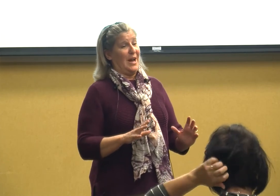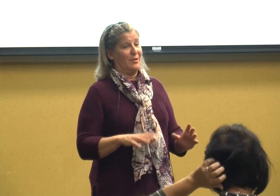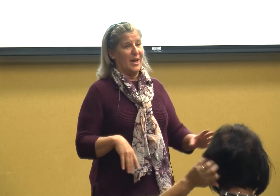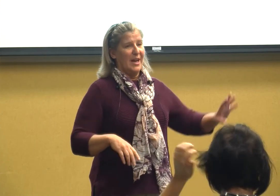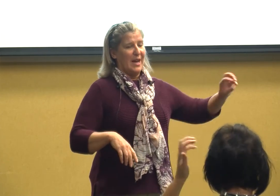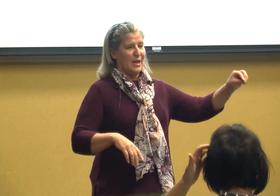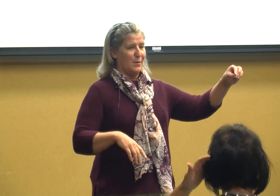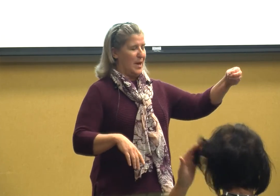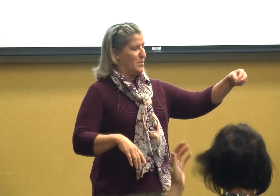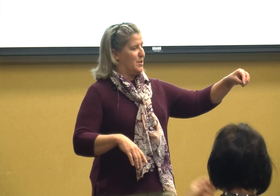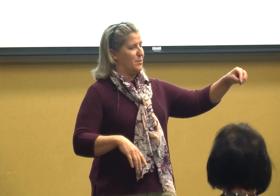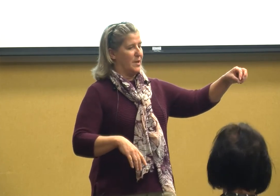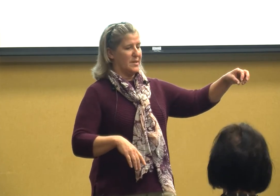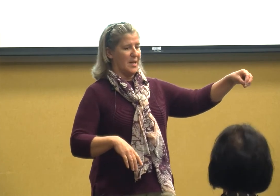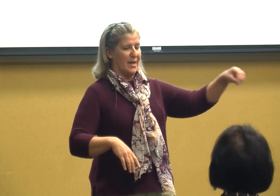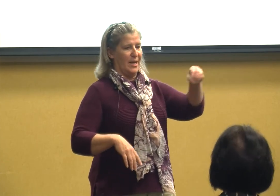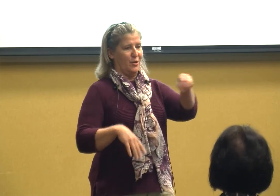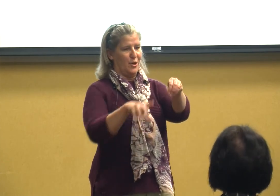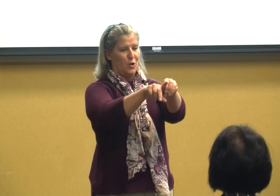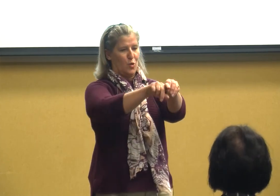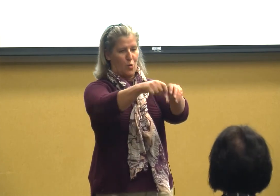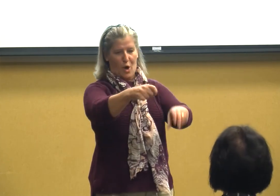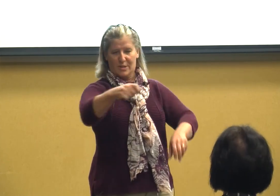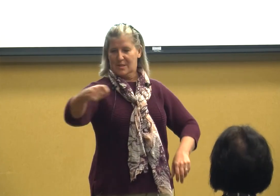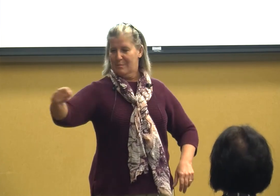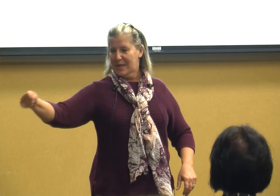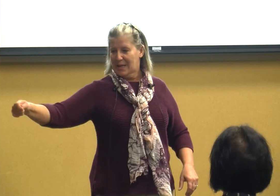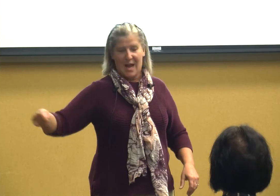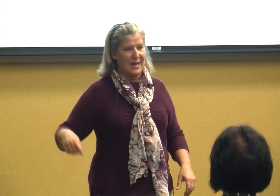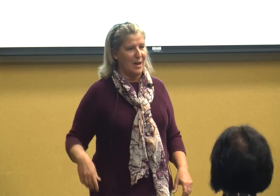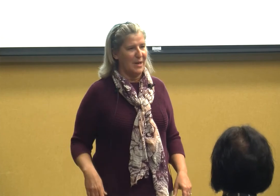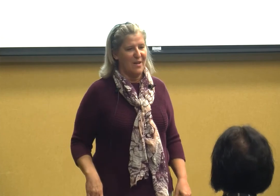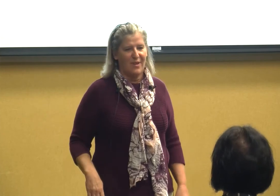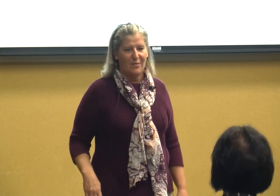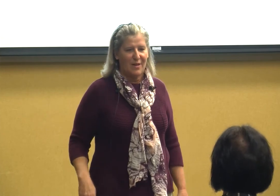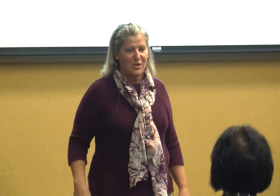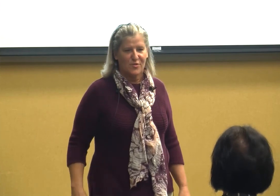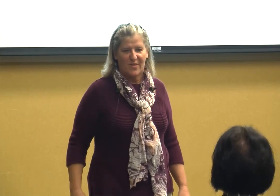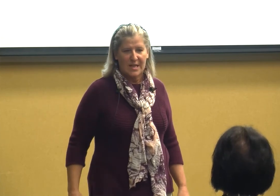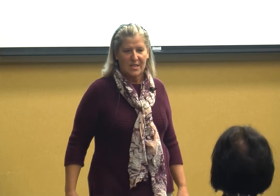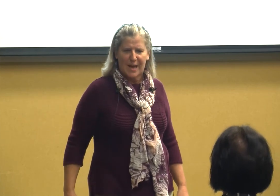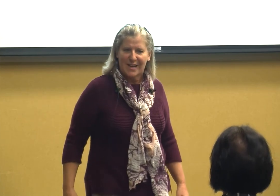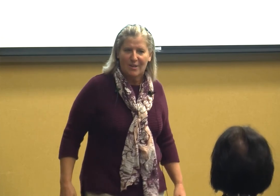he he would do things like he couldn't cross the midline I mean I found that just fascinating like